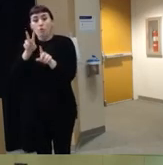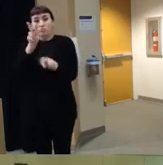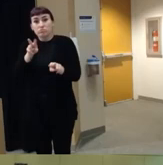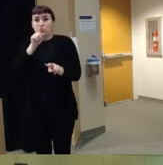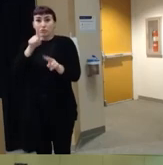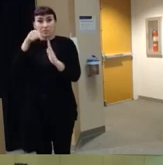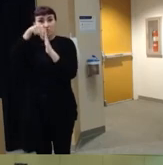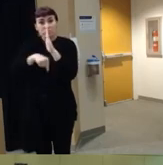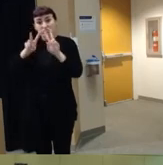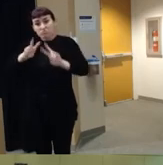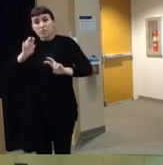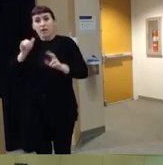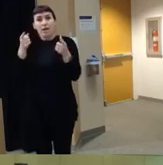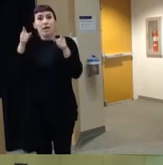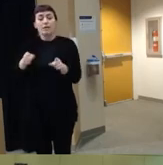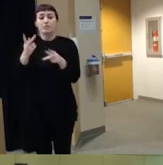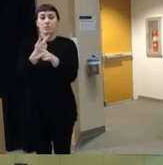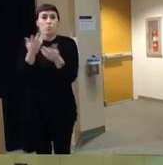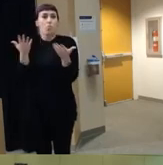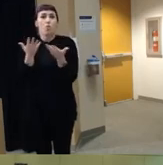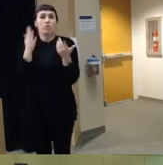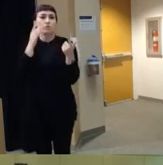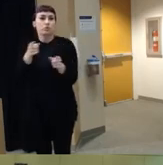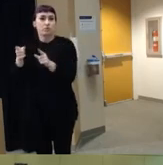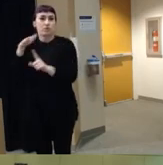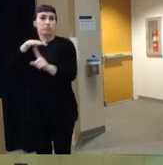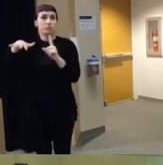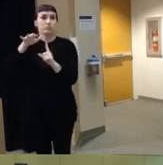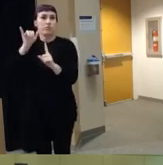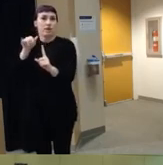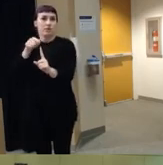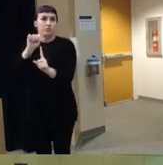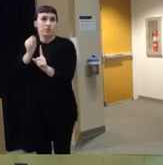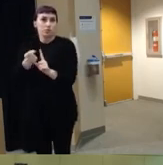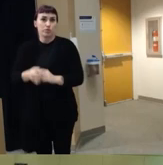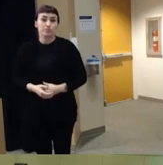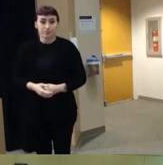the incident and and find out you know what the circumstances were um of that incident um